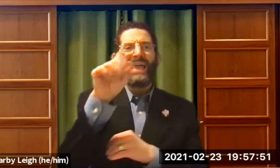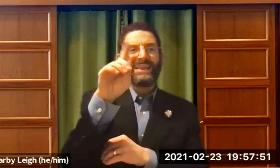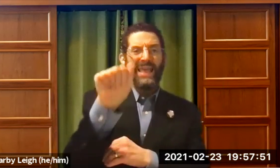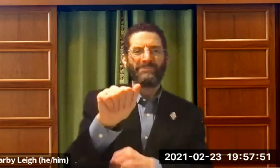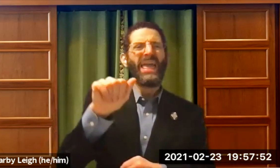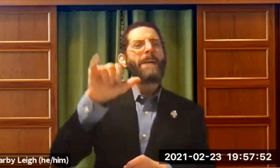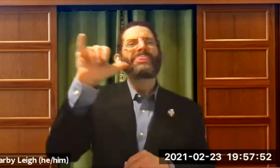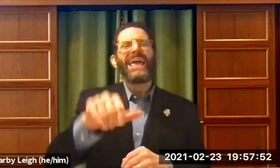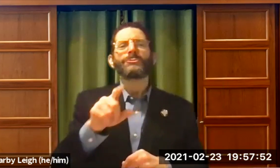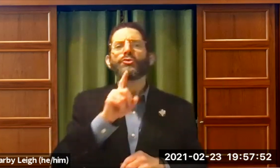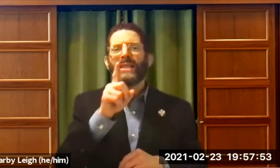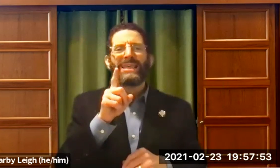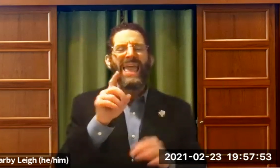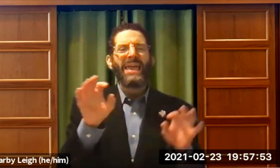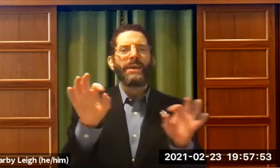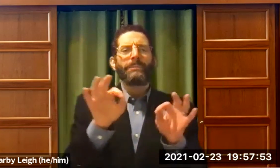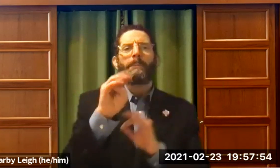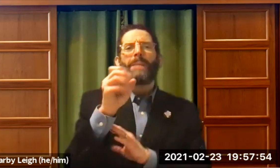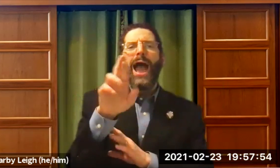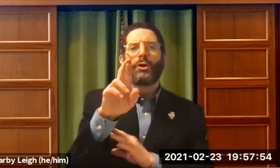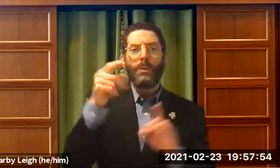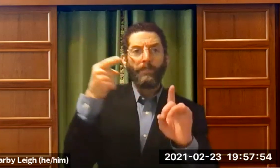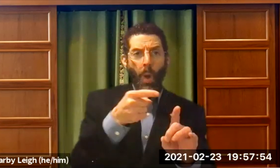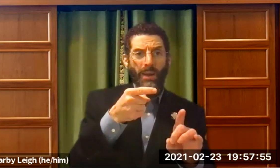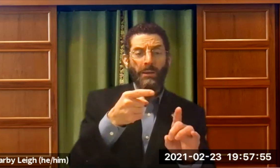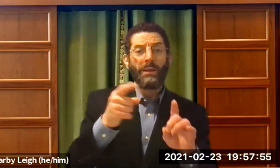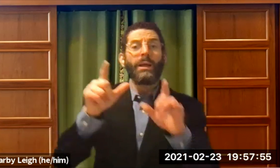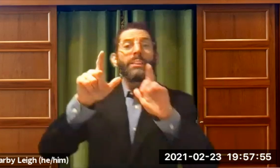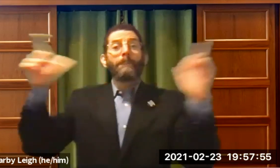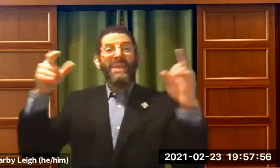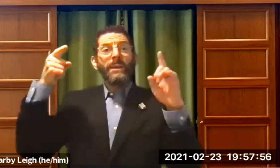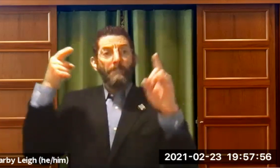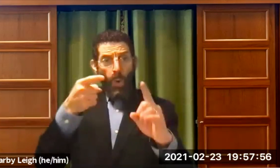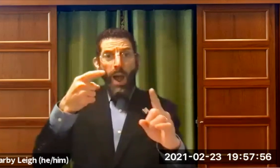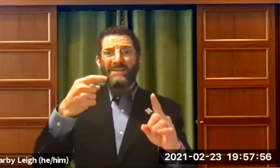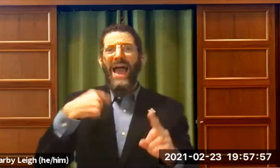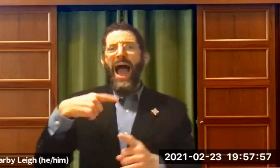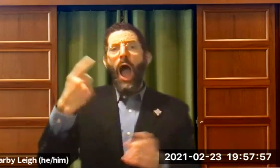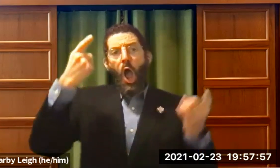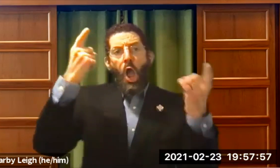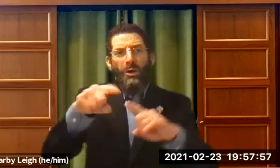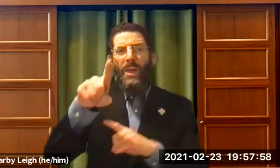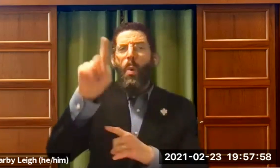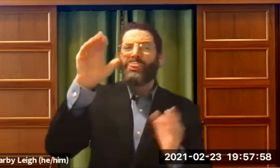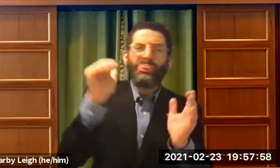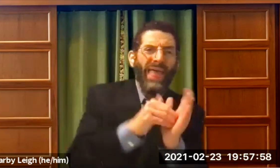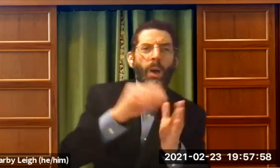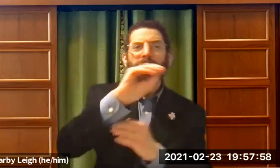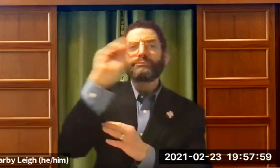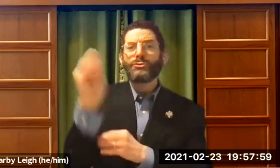don't pay taxes, so I think that that's really a major point . But the bigger point is that I agree